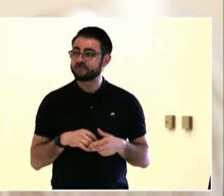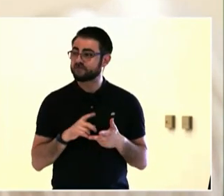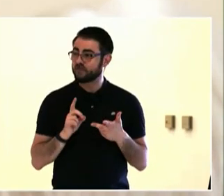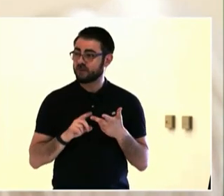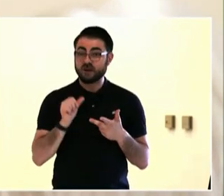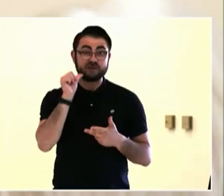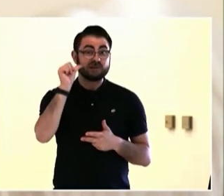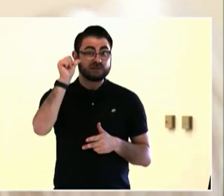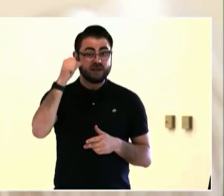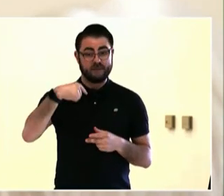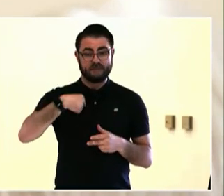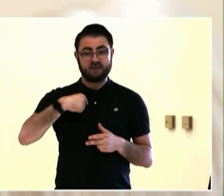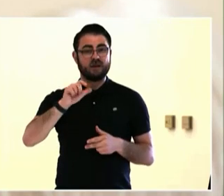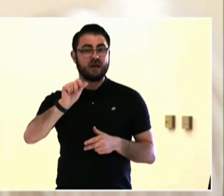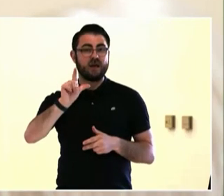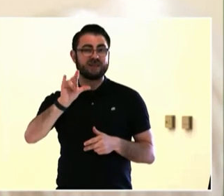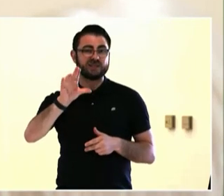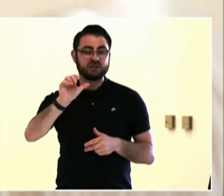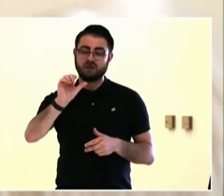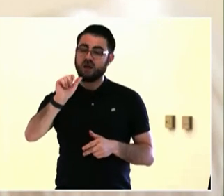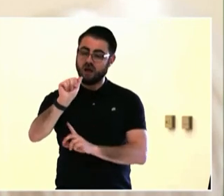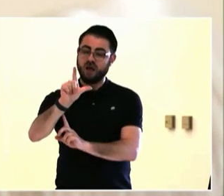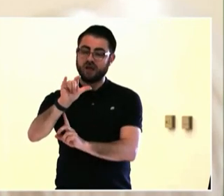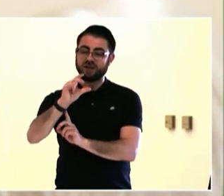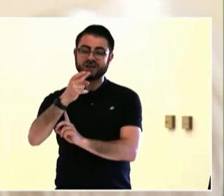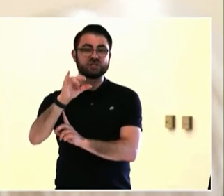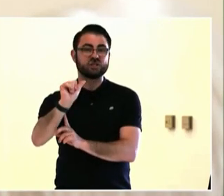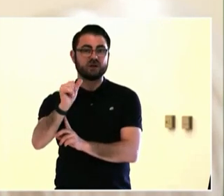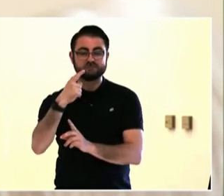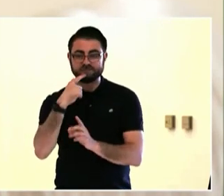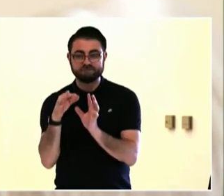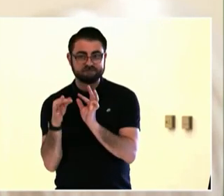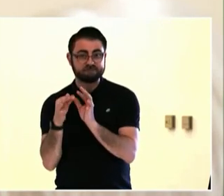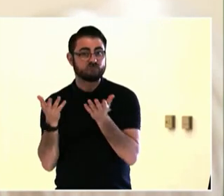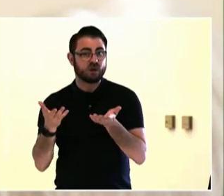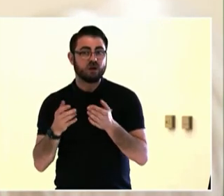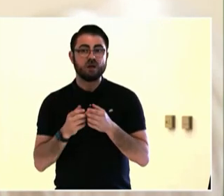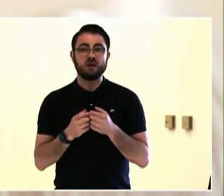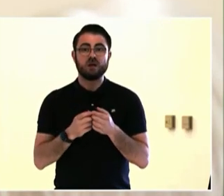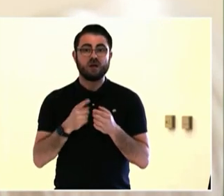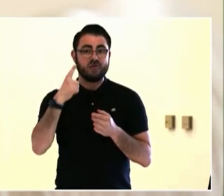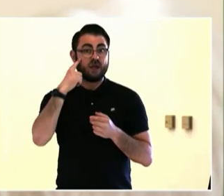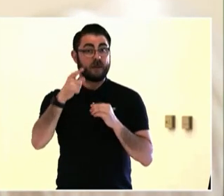that engagement has to be also more tolerant.